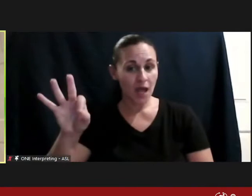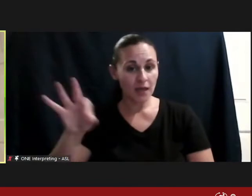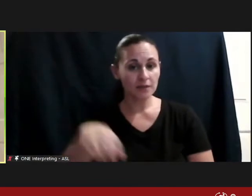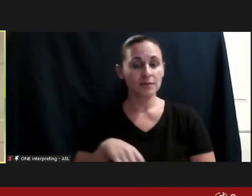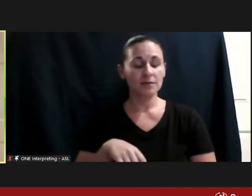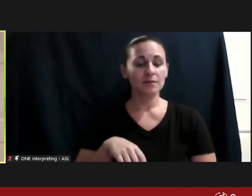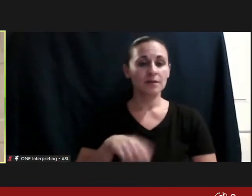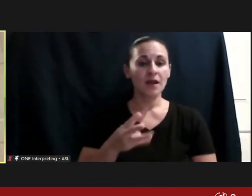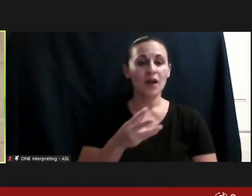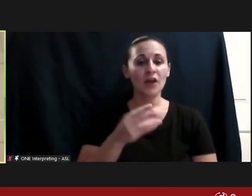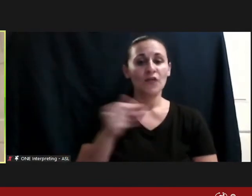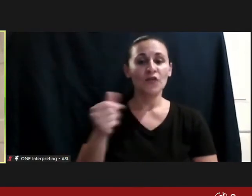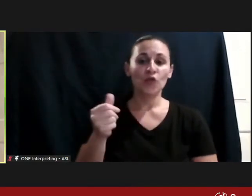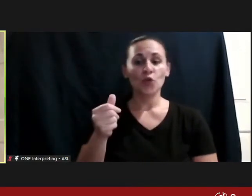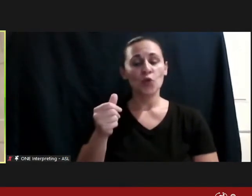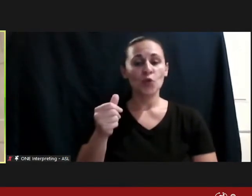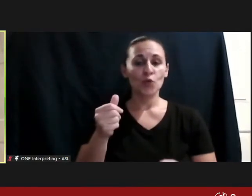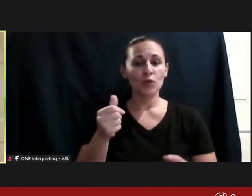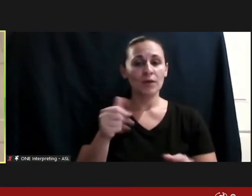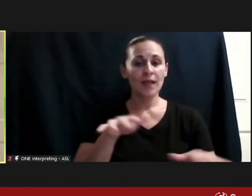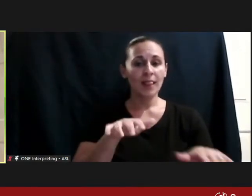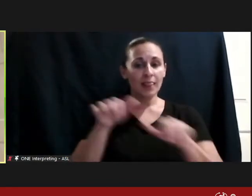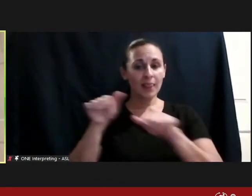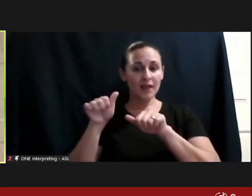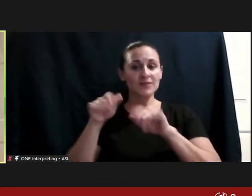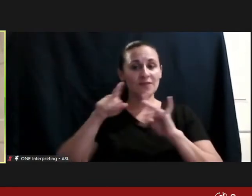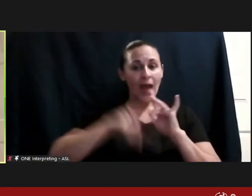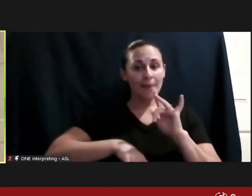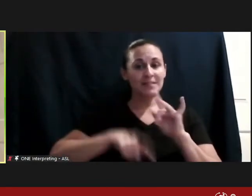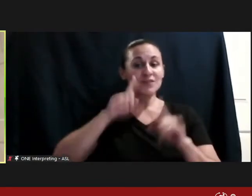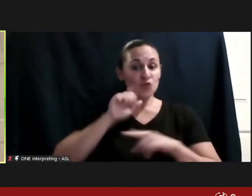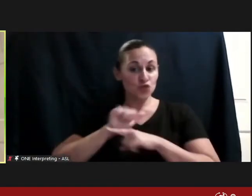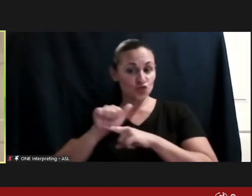leaves of absence along the way, to be able to train and compete in the Paralympic, so I